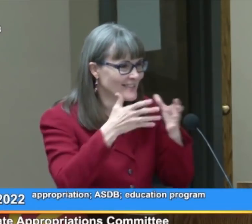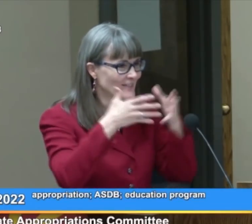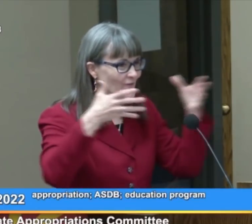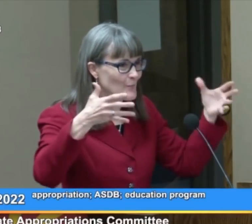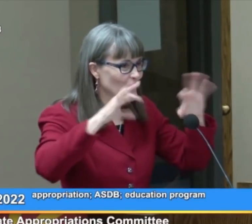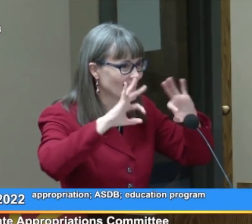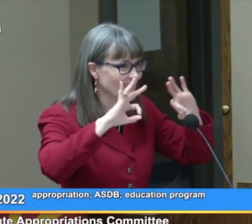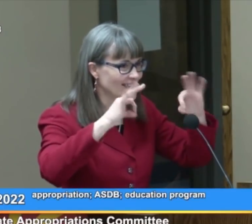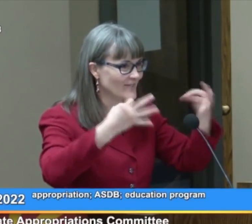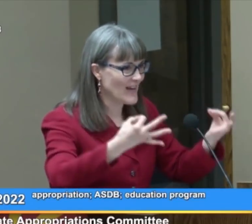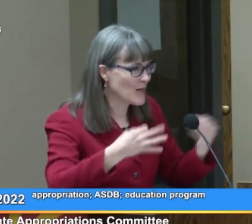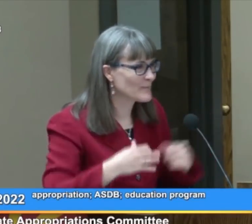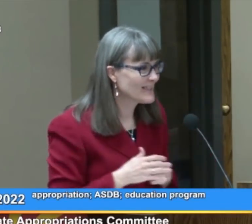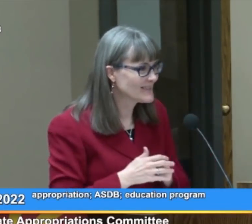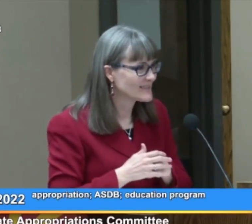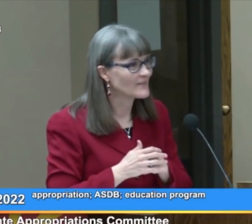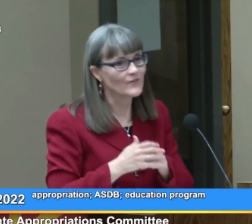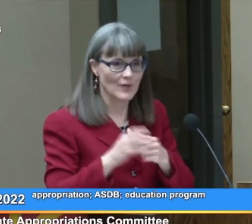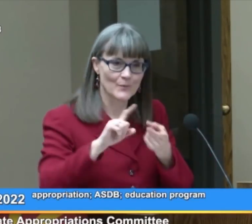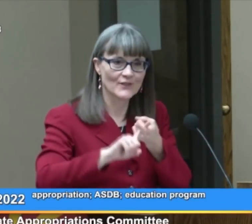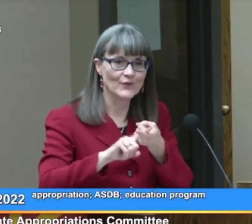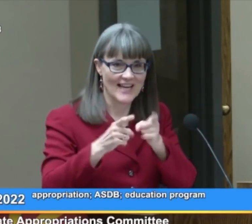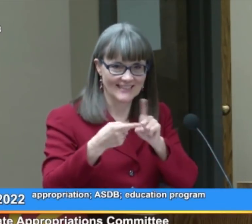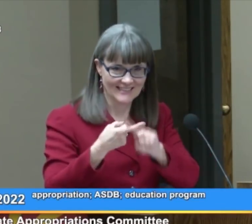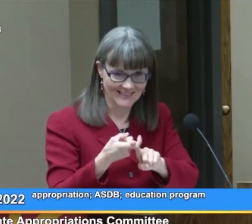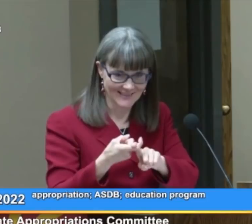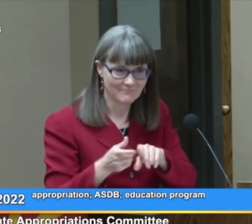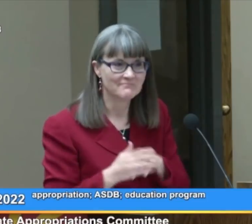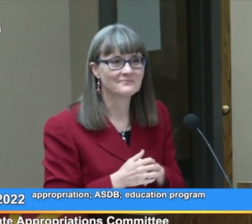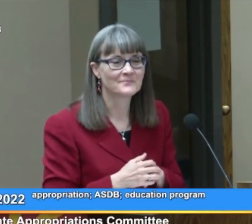from your extended family, from your friends.